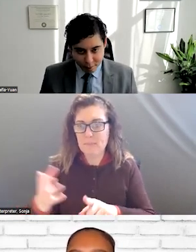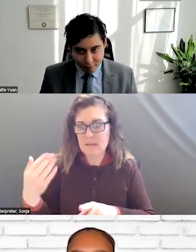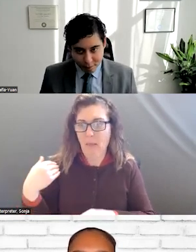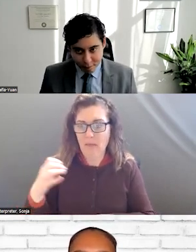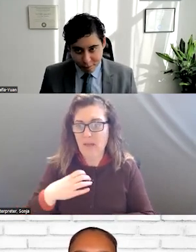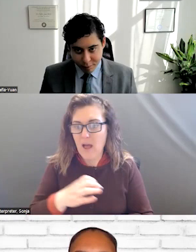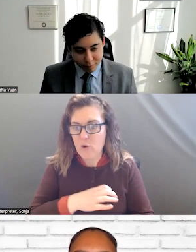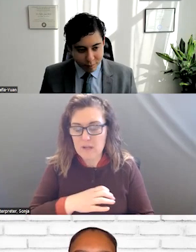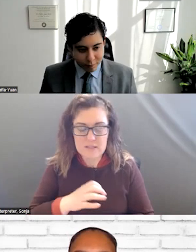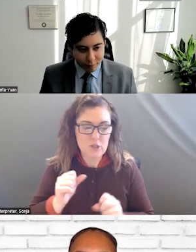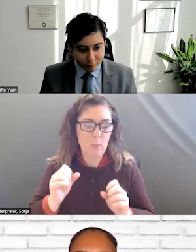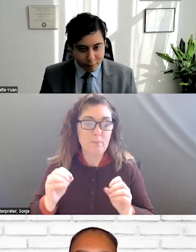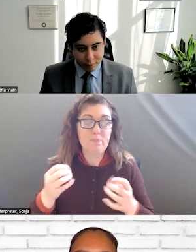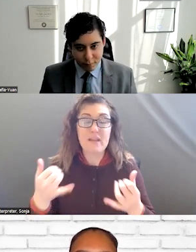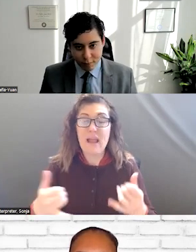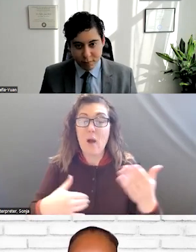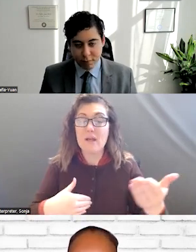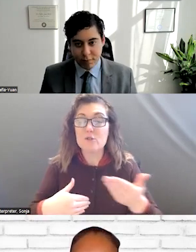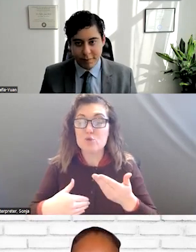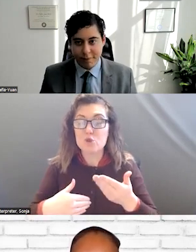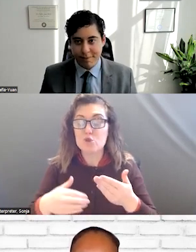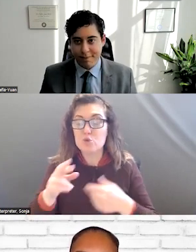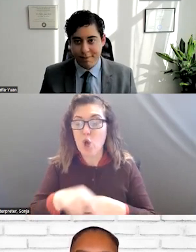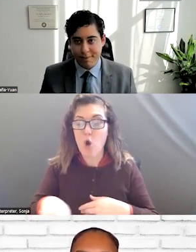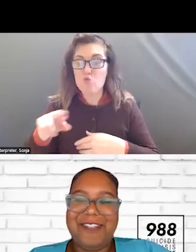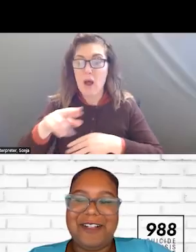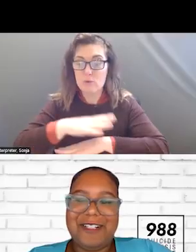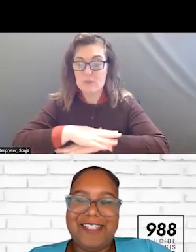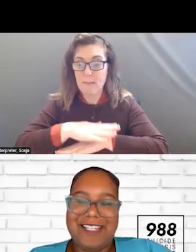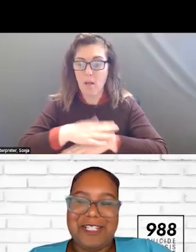I AM GOING TO INTRODUCE THE ROUND TABLE. WE HAVE DOCTOR SANDY